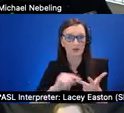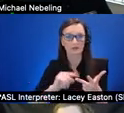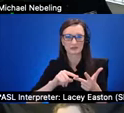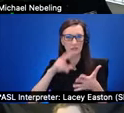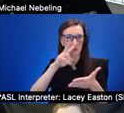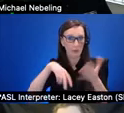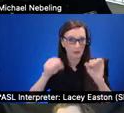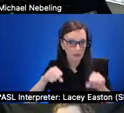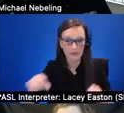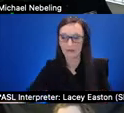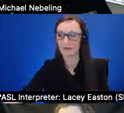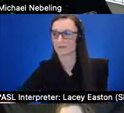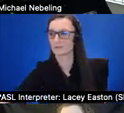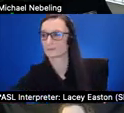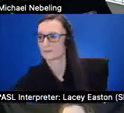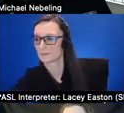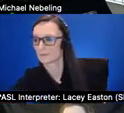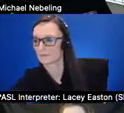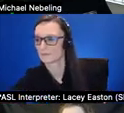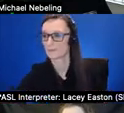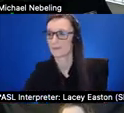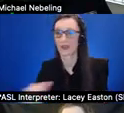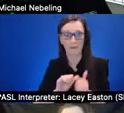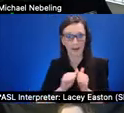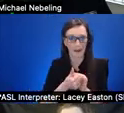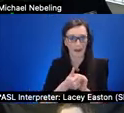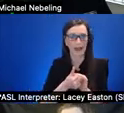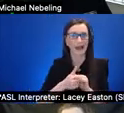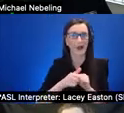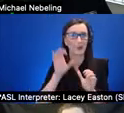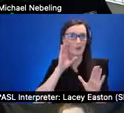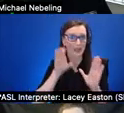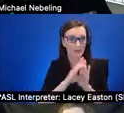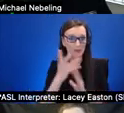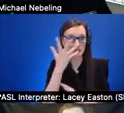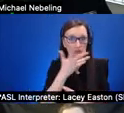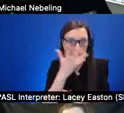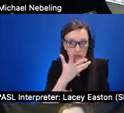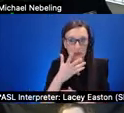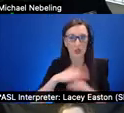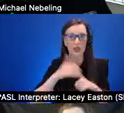images on this slide show dark text on a light background and light text on a dark background